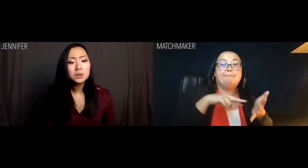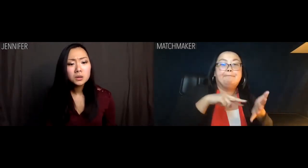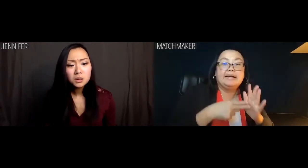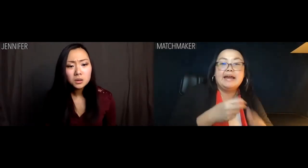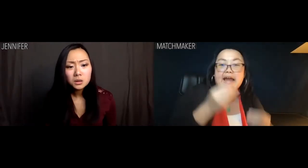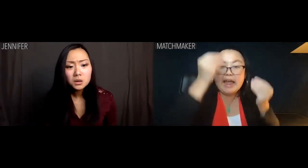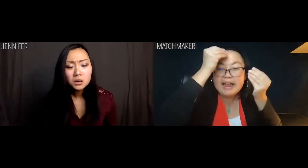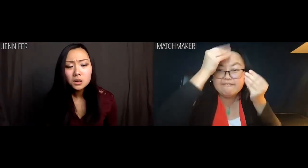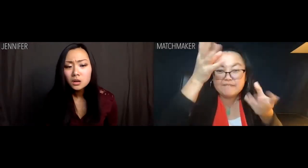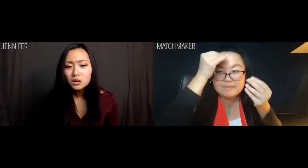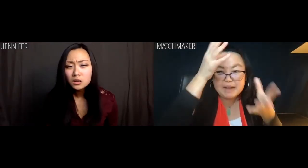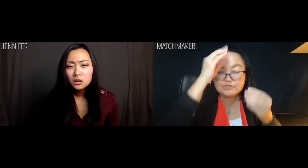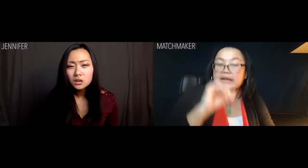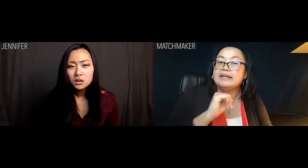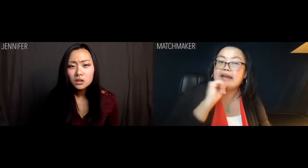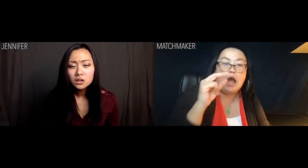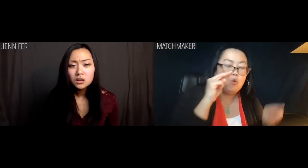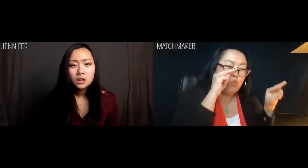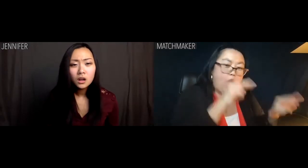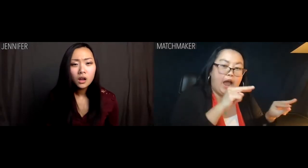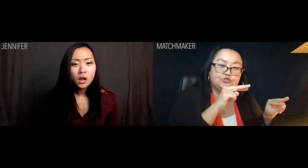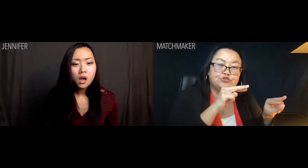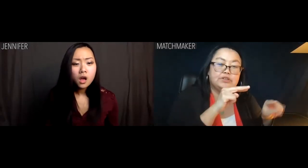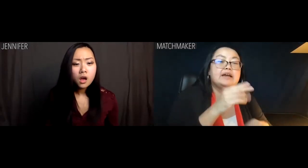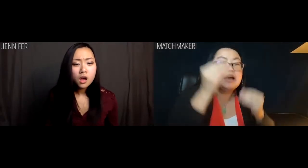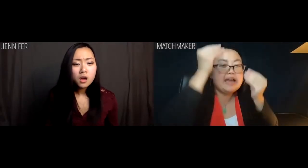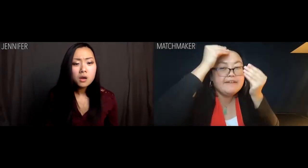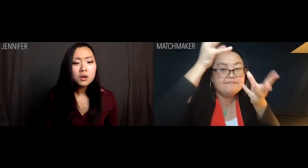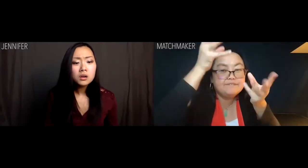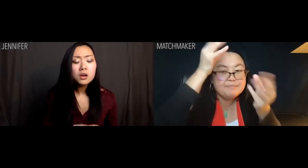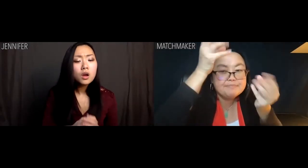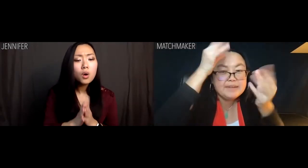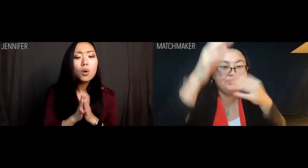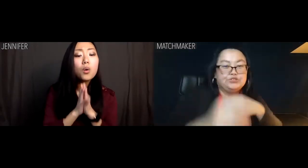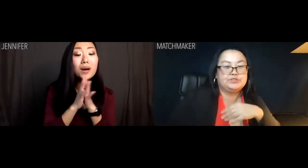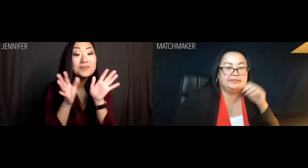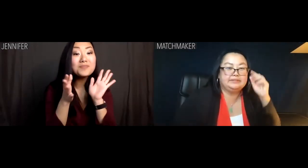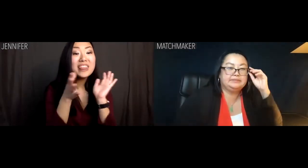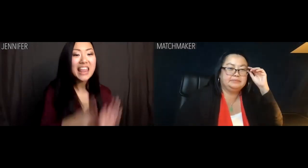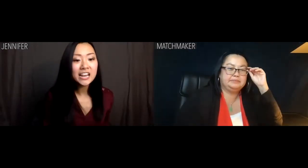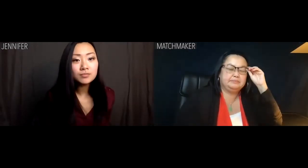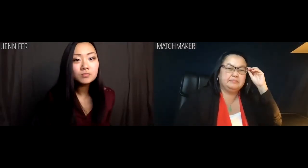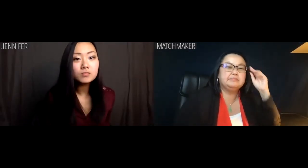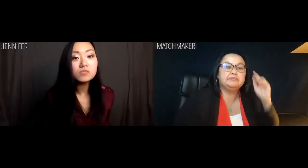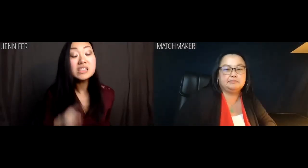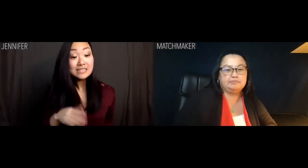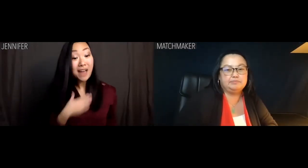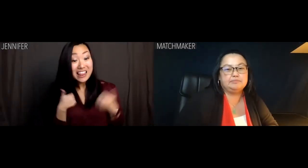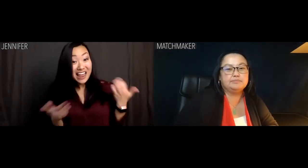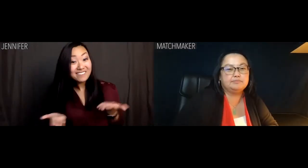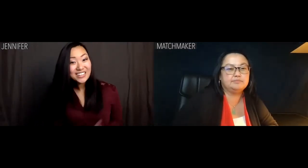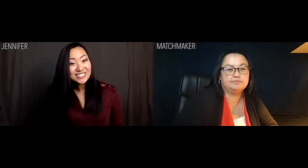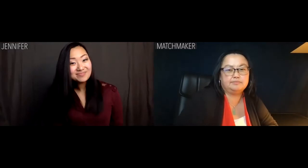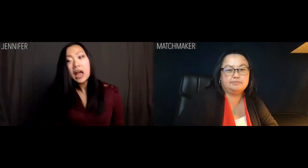I mean information, not surveillance, information. Jennifer: Lady, this is my life here.